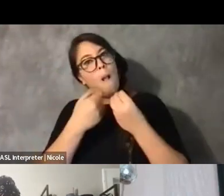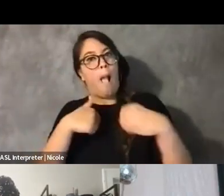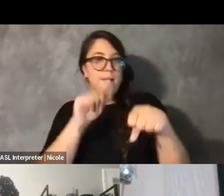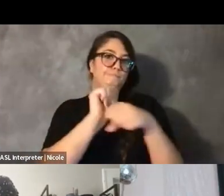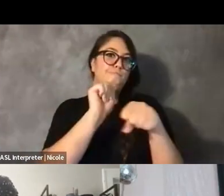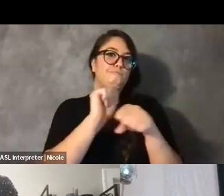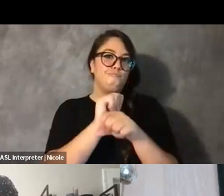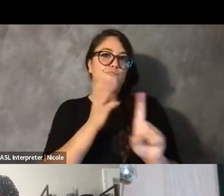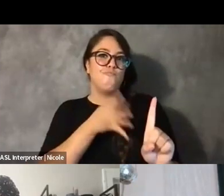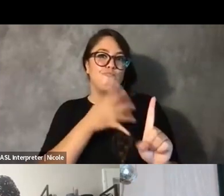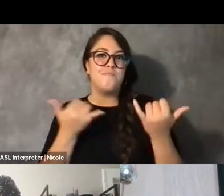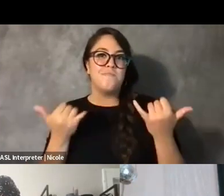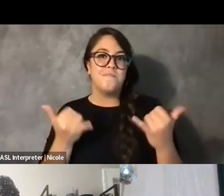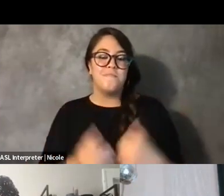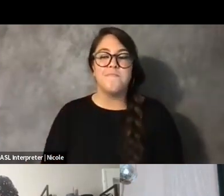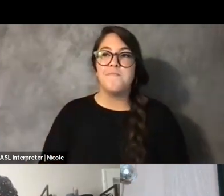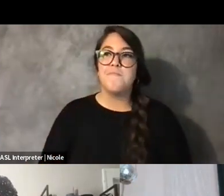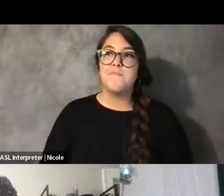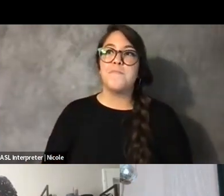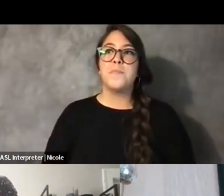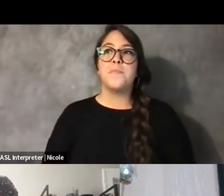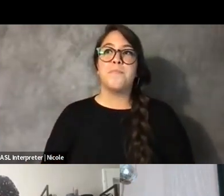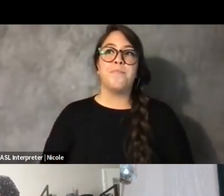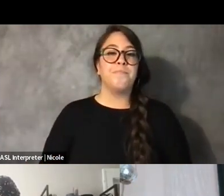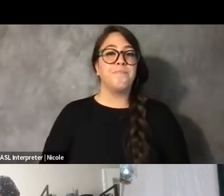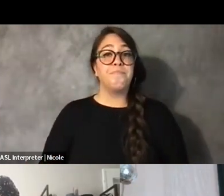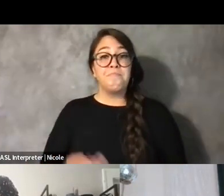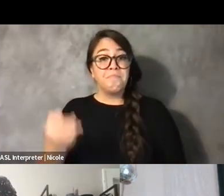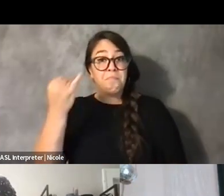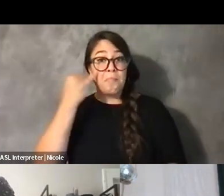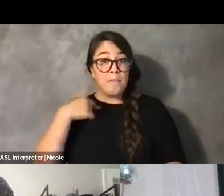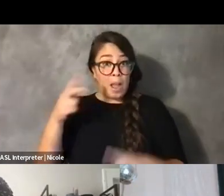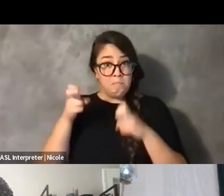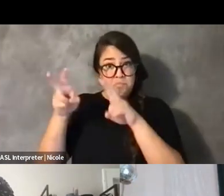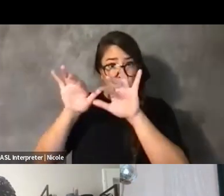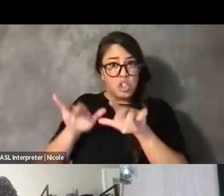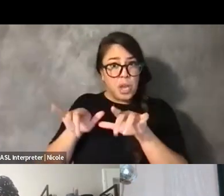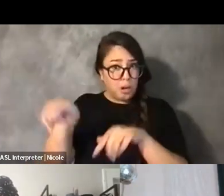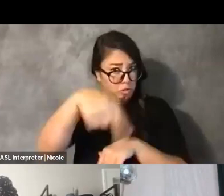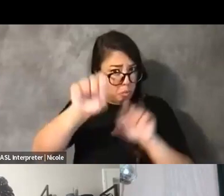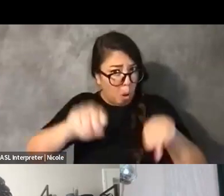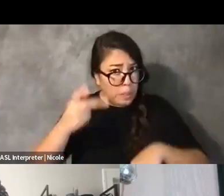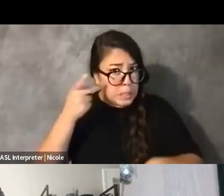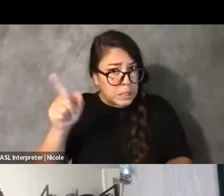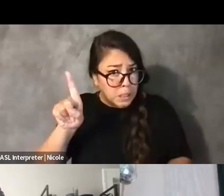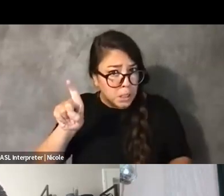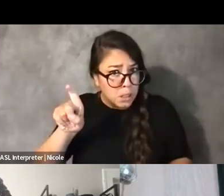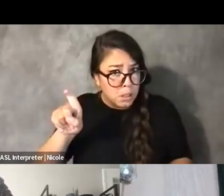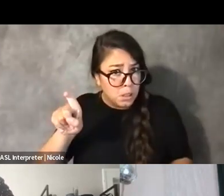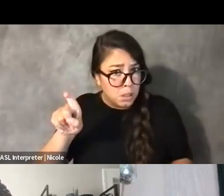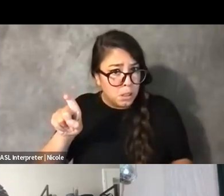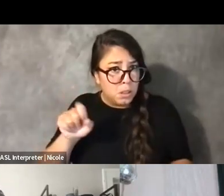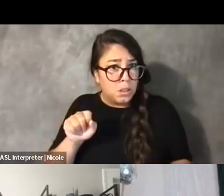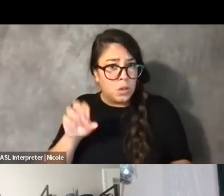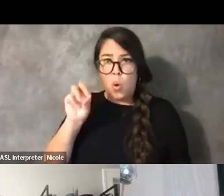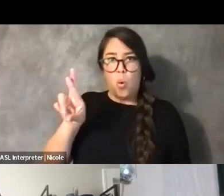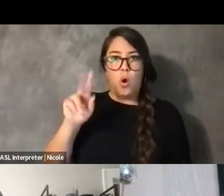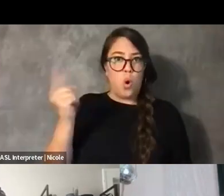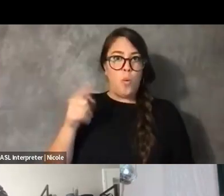And if I put something in the chat, can everyone see it or is it just the panelists?